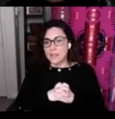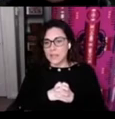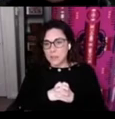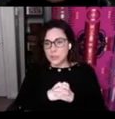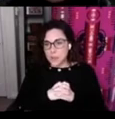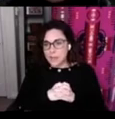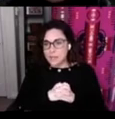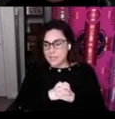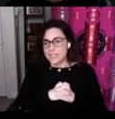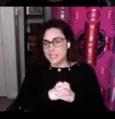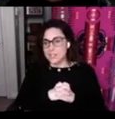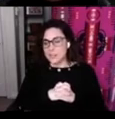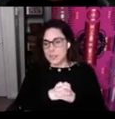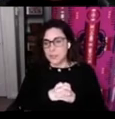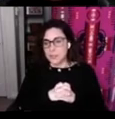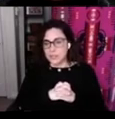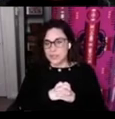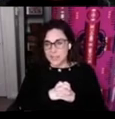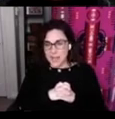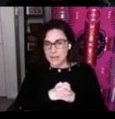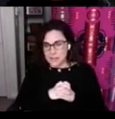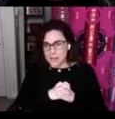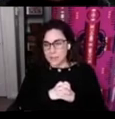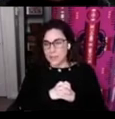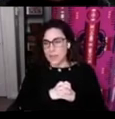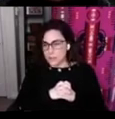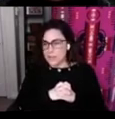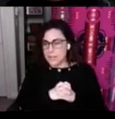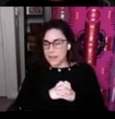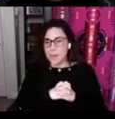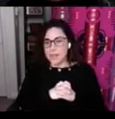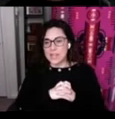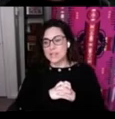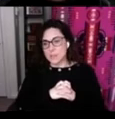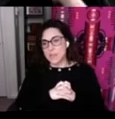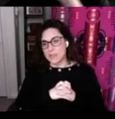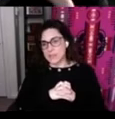up to us as Indigenous people to decide exactly what that looks like but it is something that's of